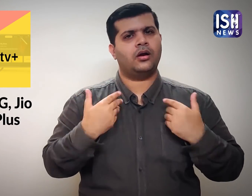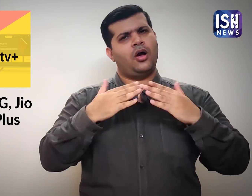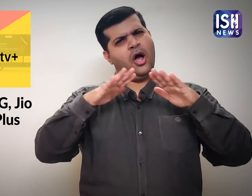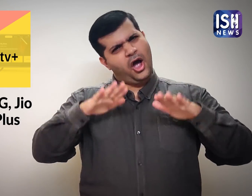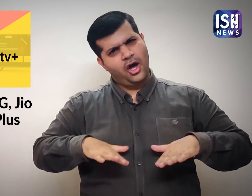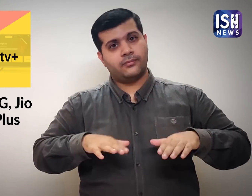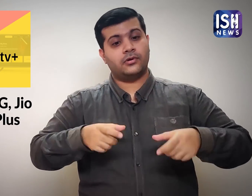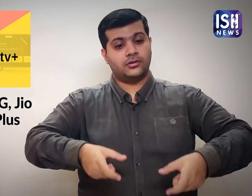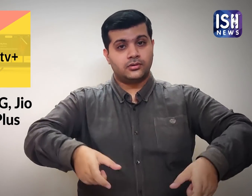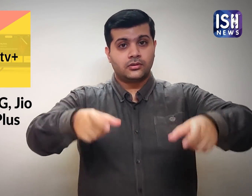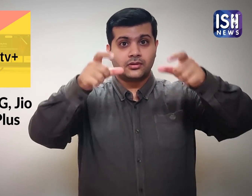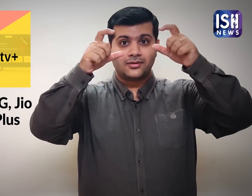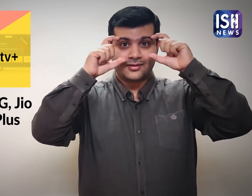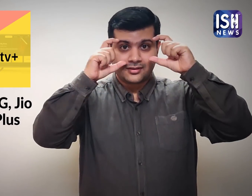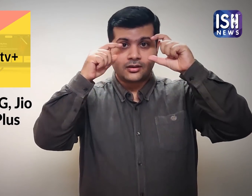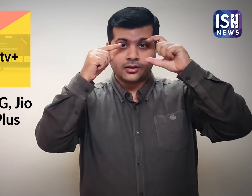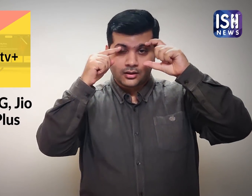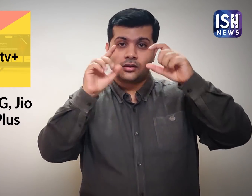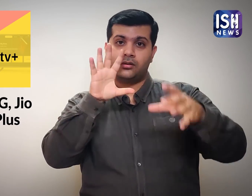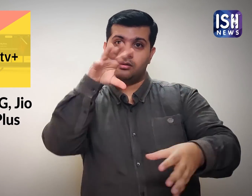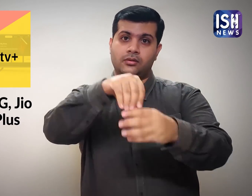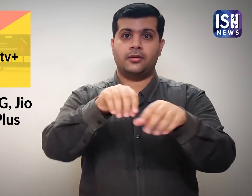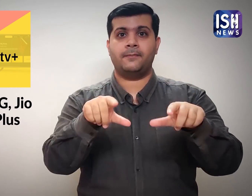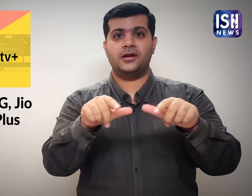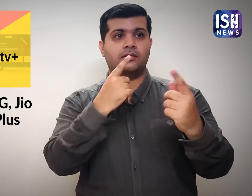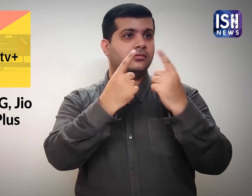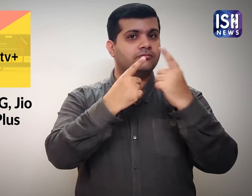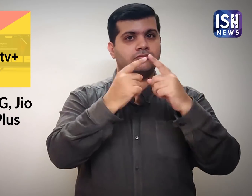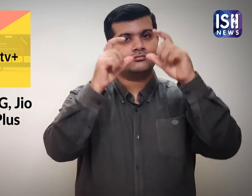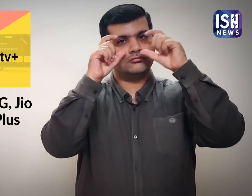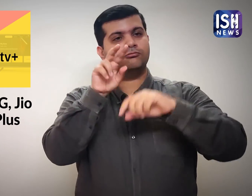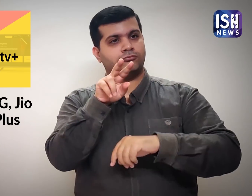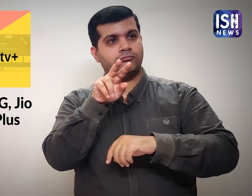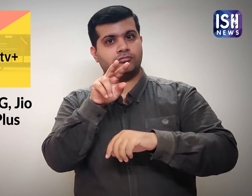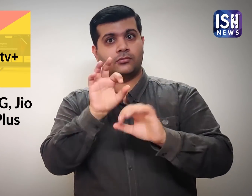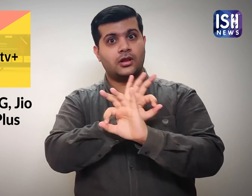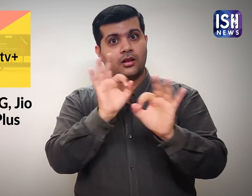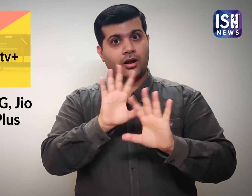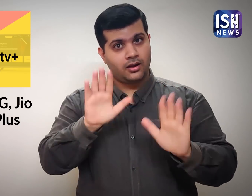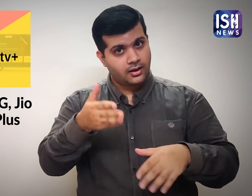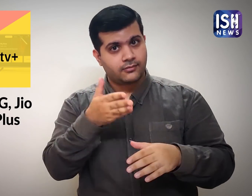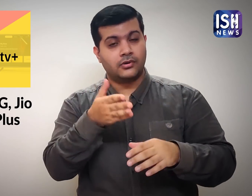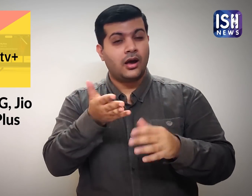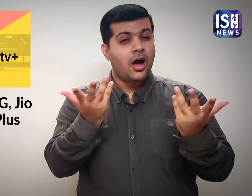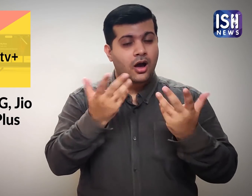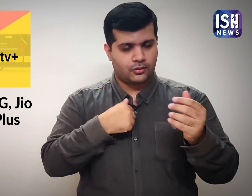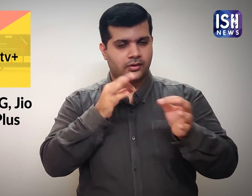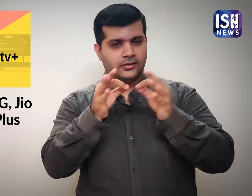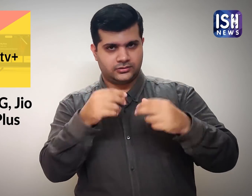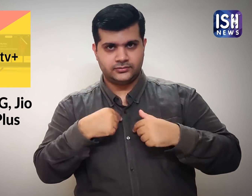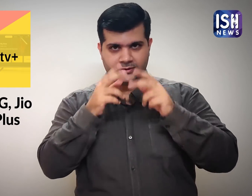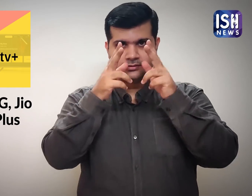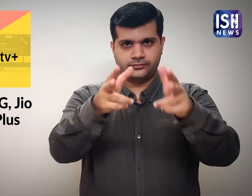all you have to do is wear the glasses and you can participate in the meeting. Let me explain how.